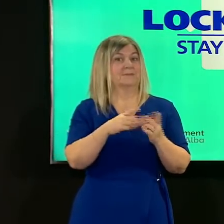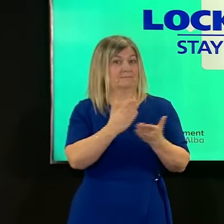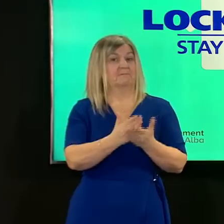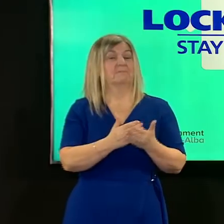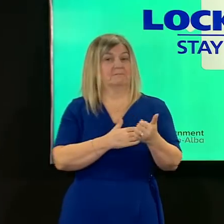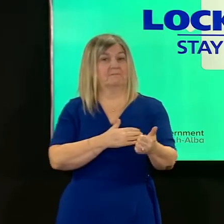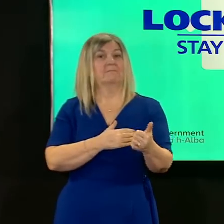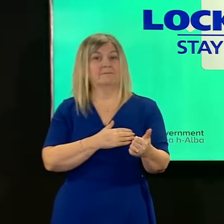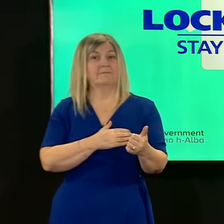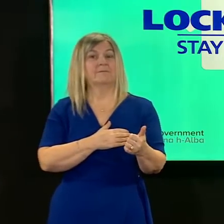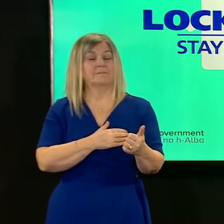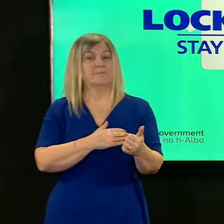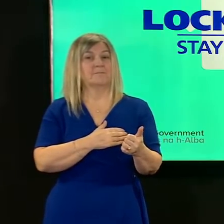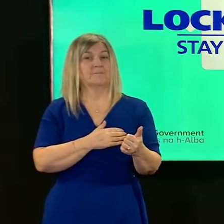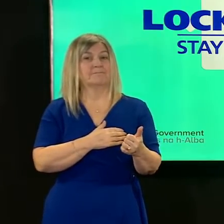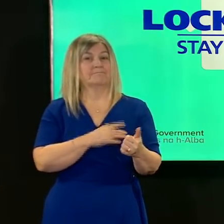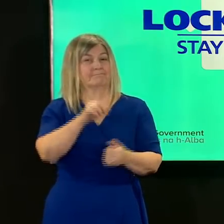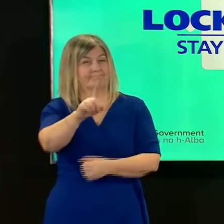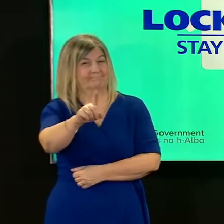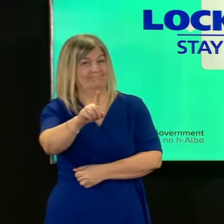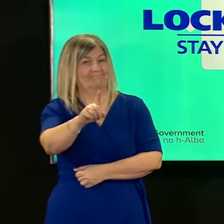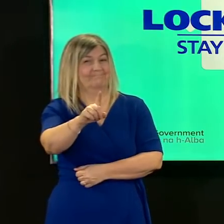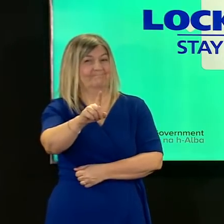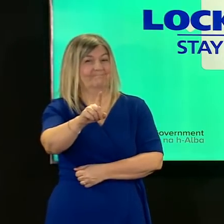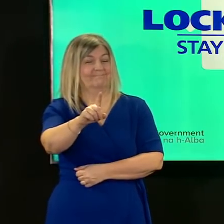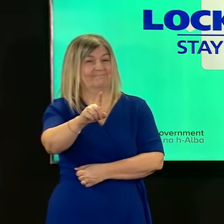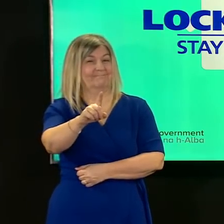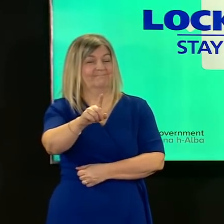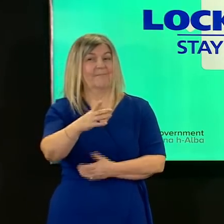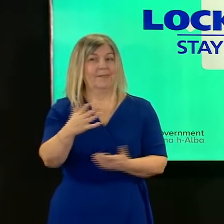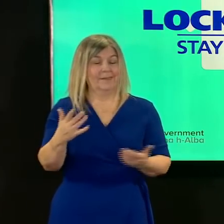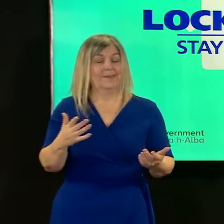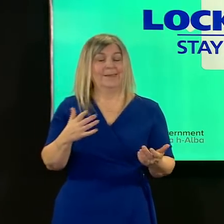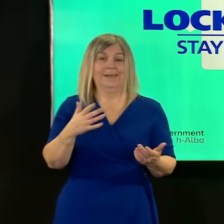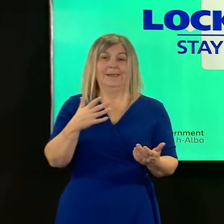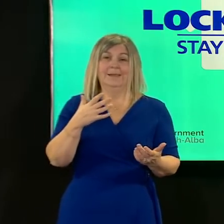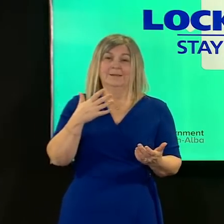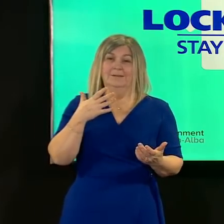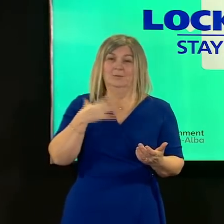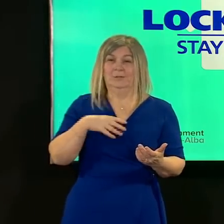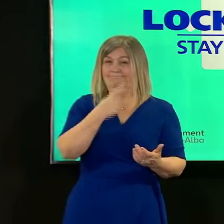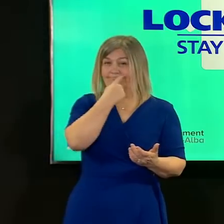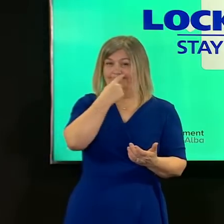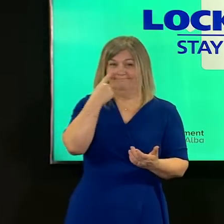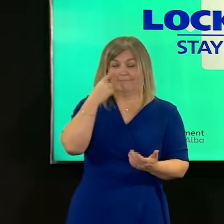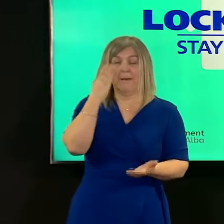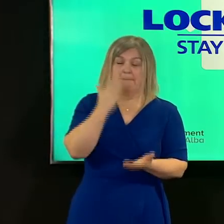and there is there is a but the but is that we need to see that reduction sustained